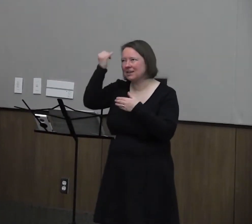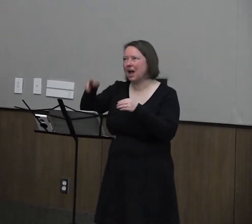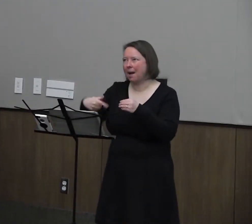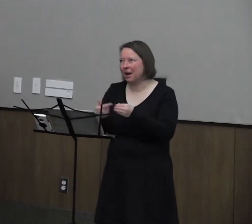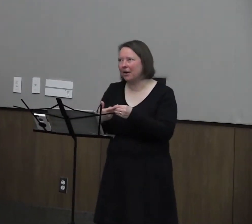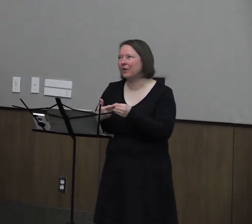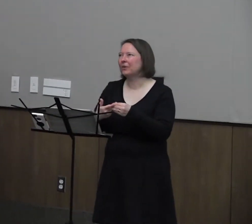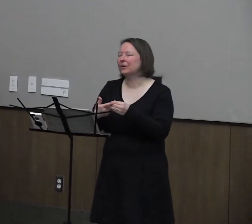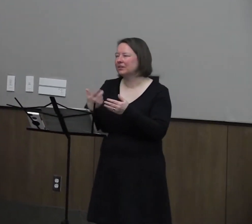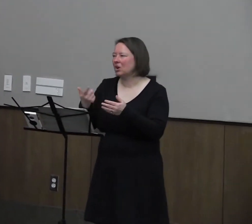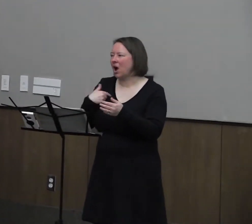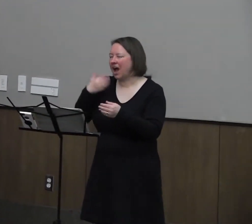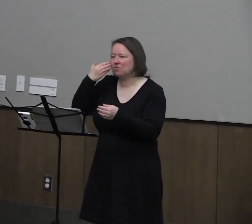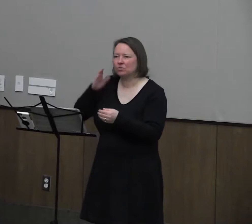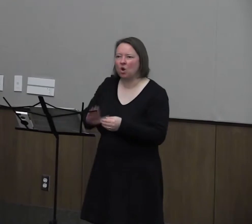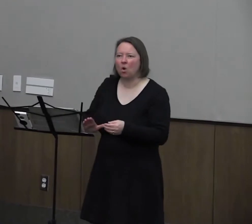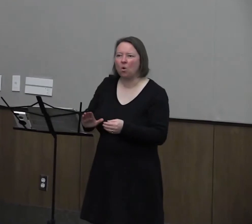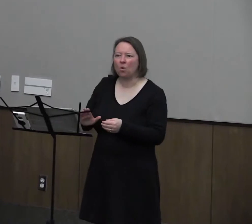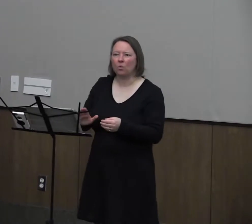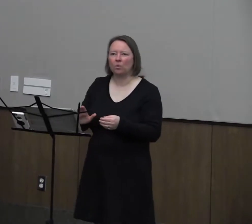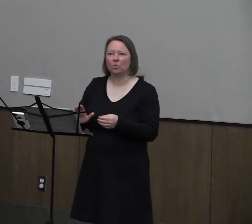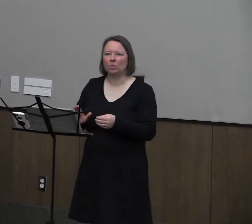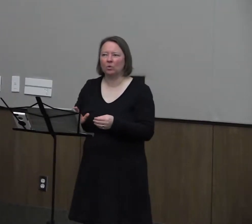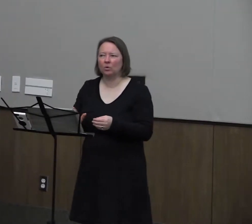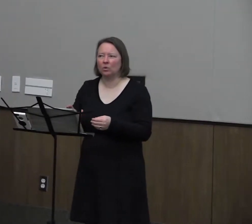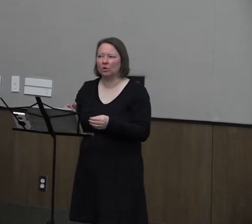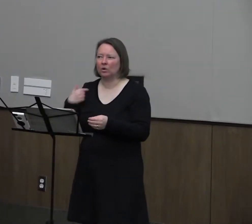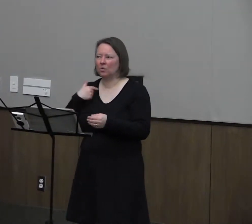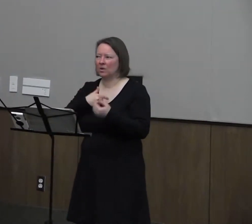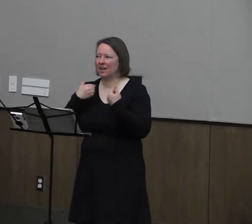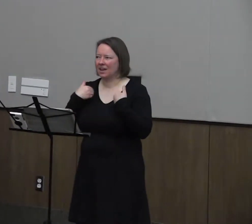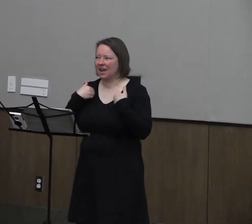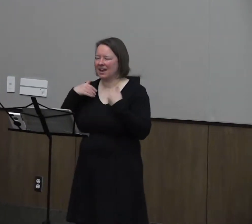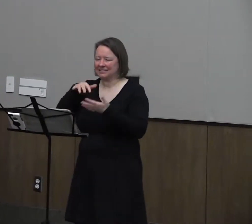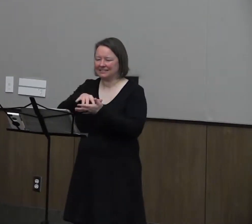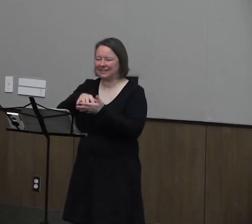So I don't know that we had had study abroad programs